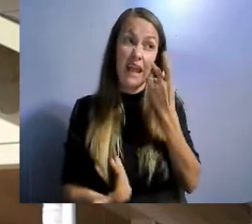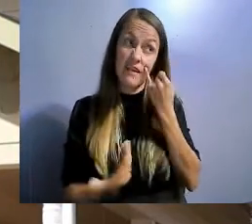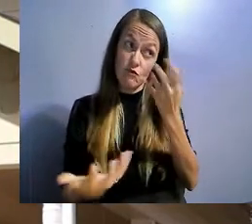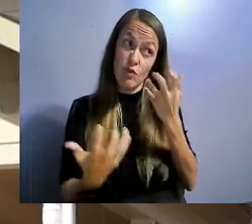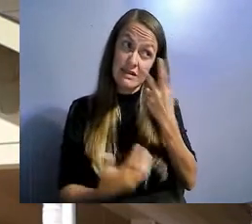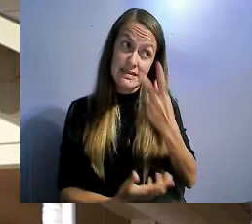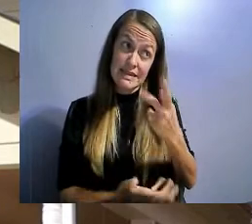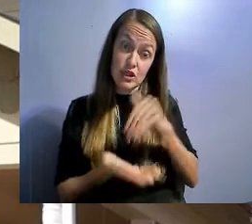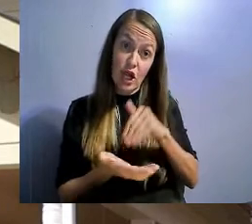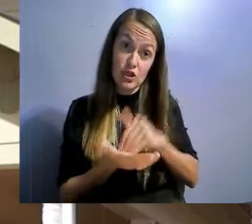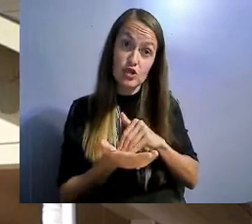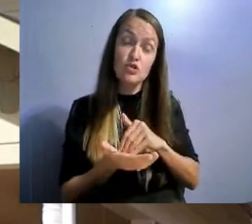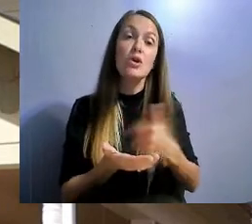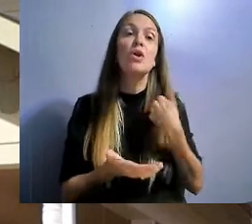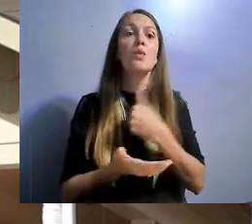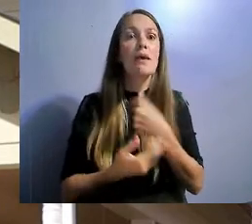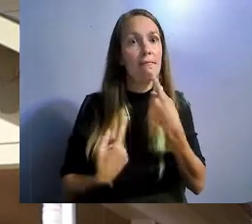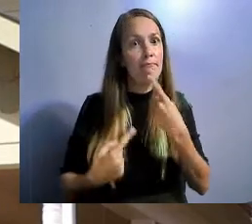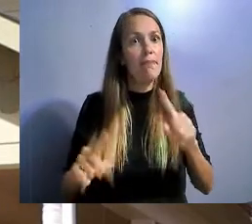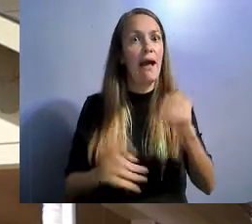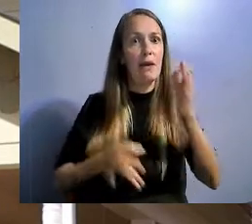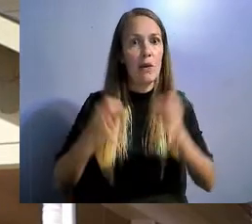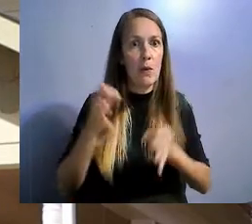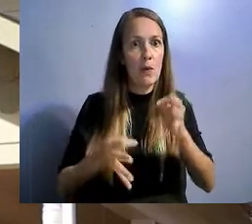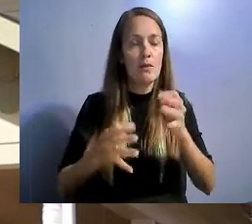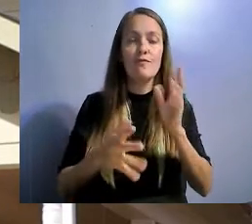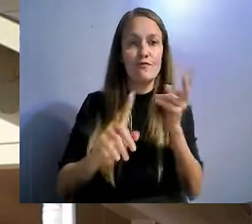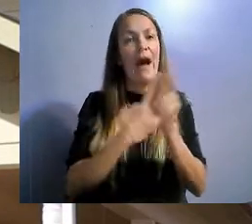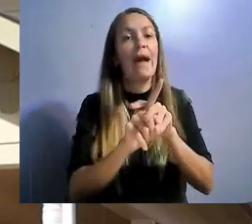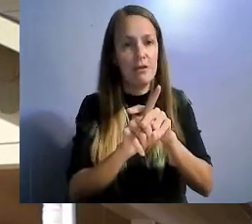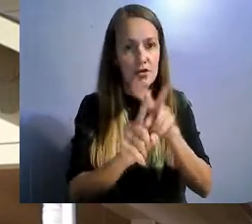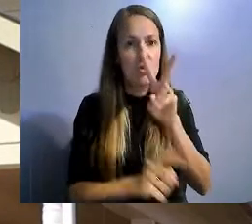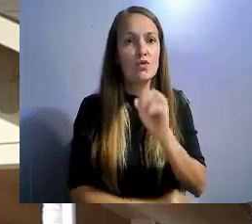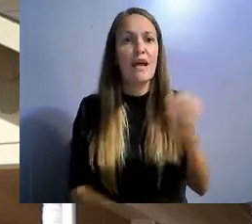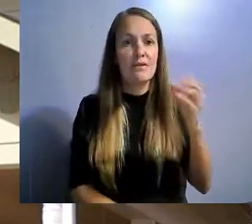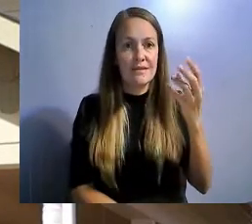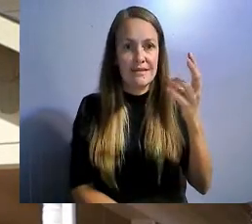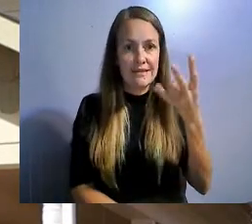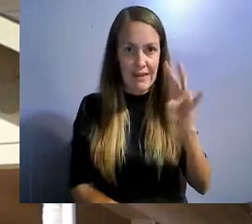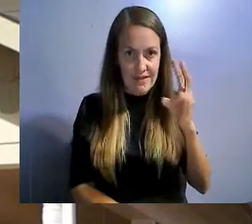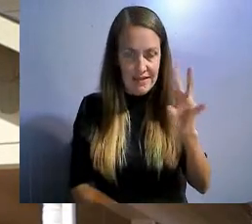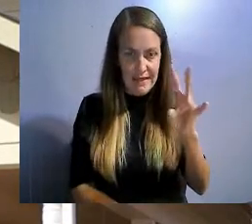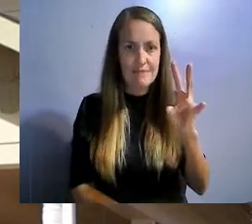and after a few delays, related to Covid we finally took it to trial last month.